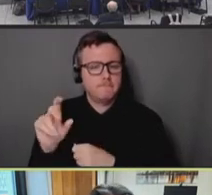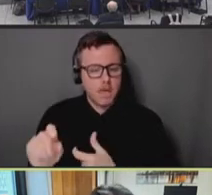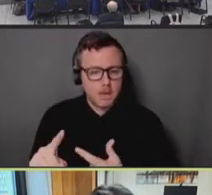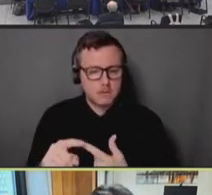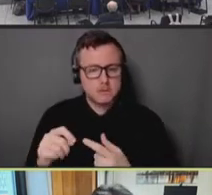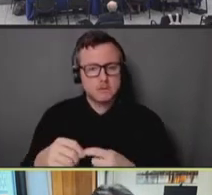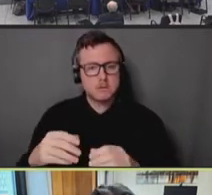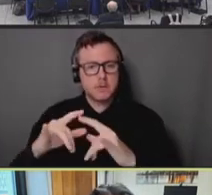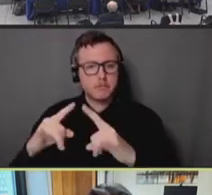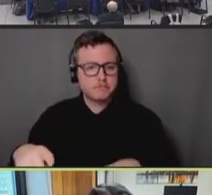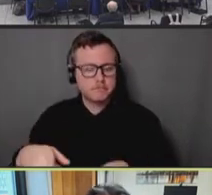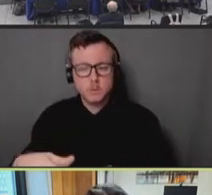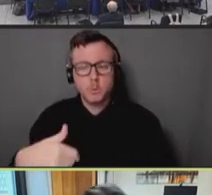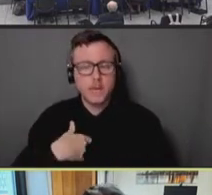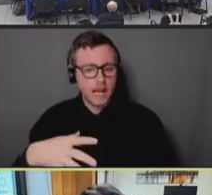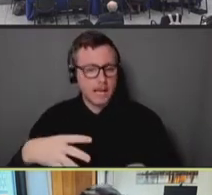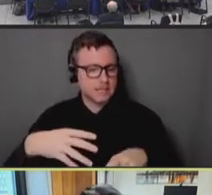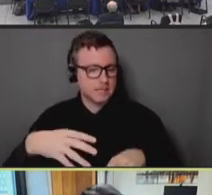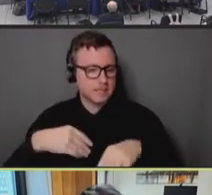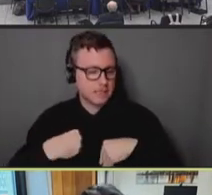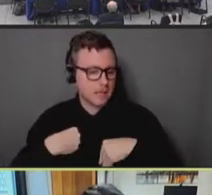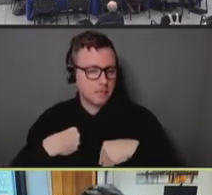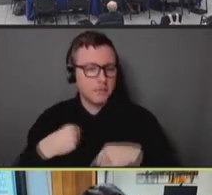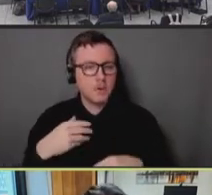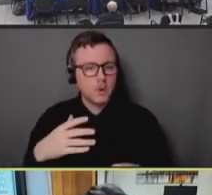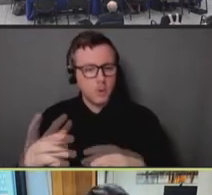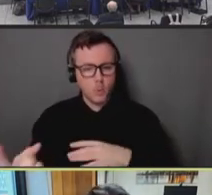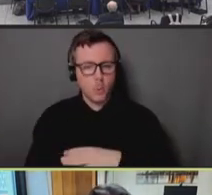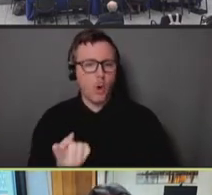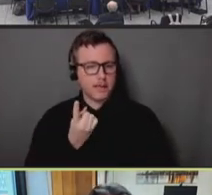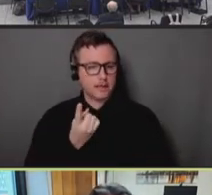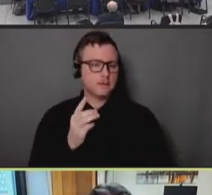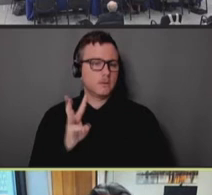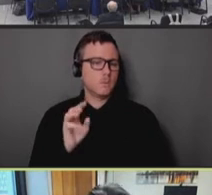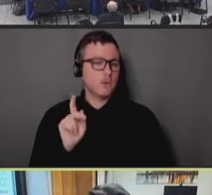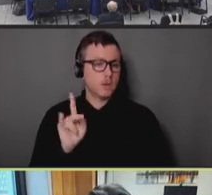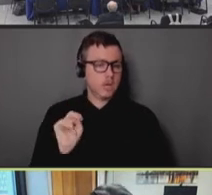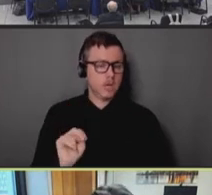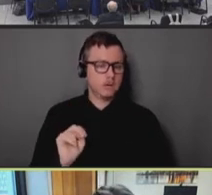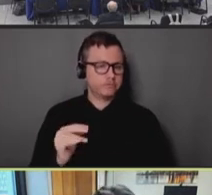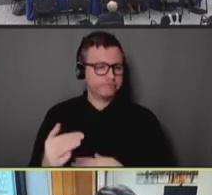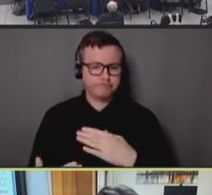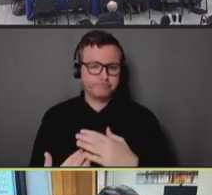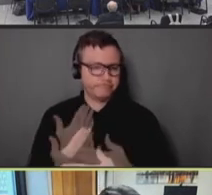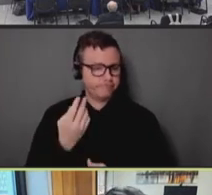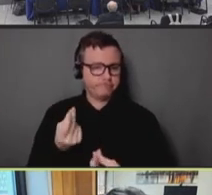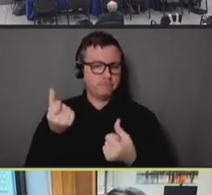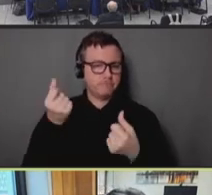walk-ins as soon as we saw a demand beginning to soften, and capacity allowed. Next slide.